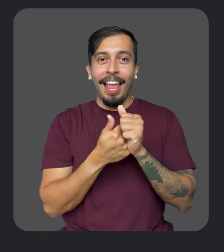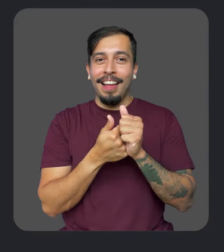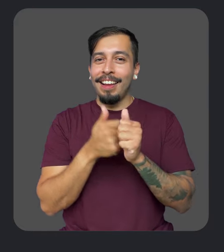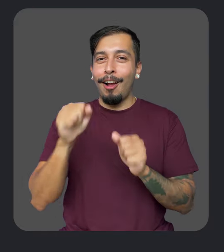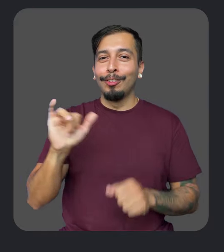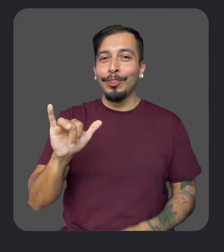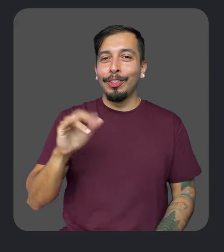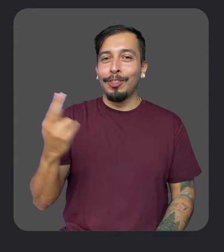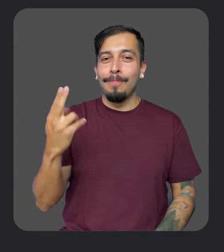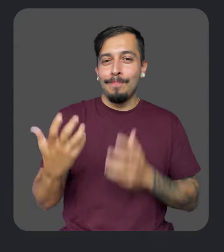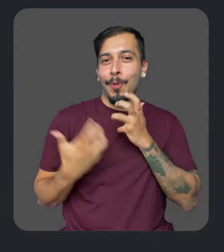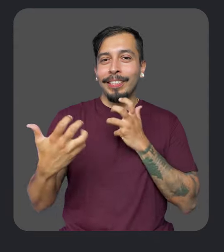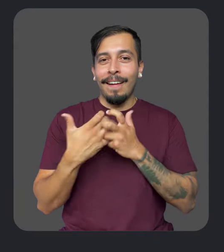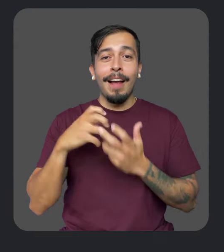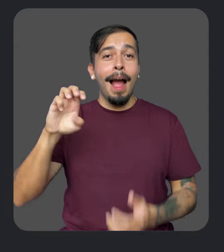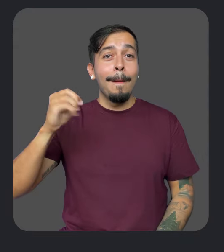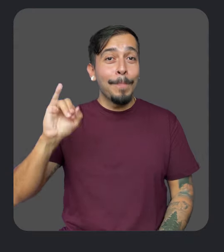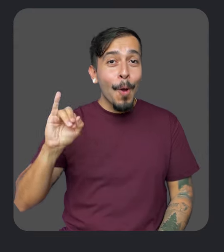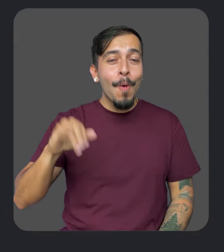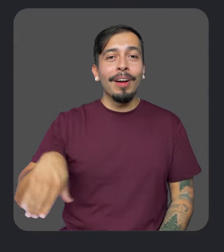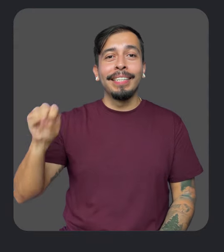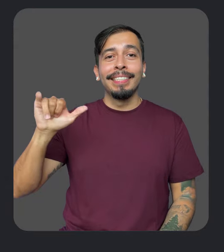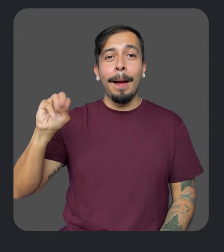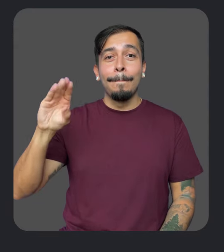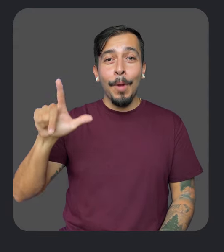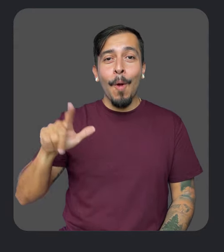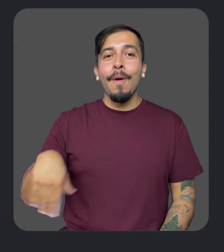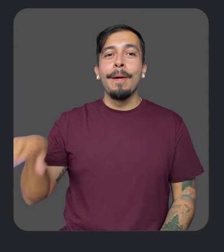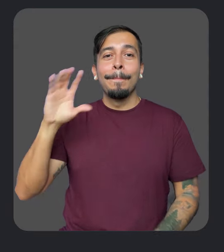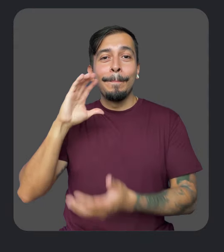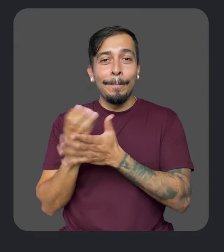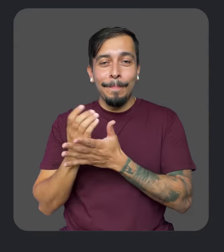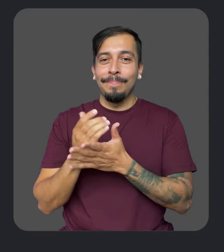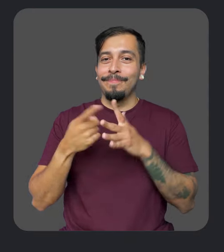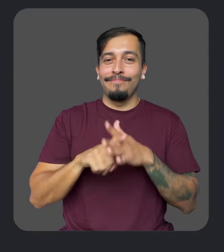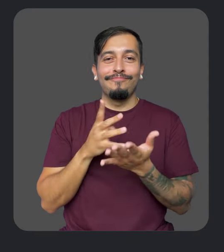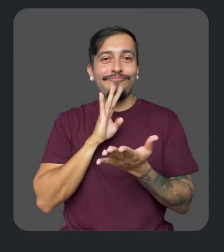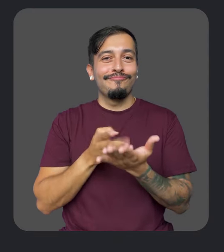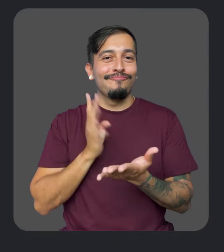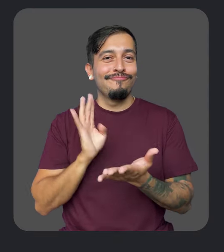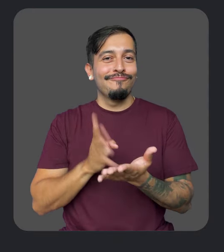With this new text-free-mode-update, you can also use personalized emojis, symbols, and photos to activate speech.